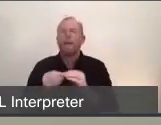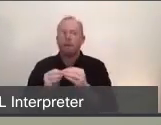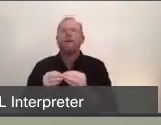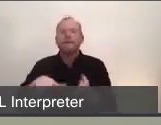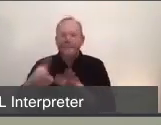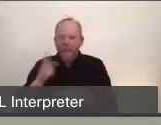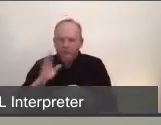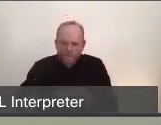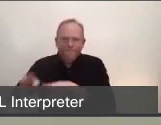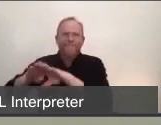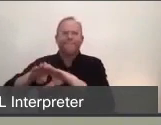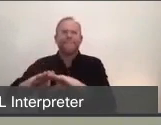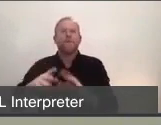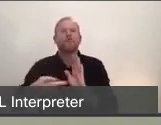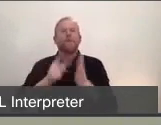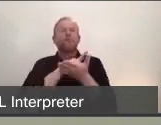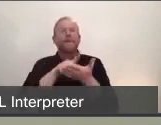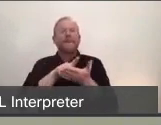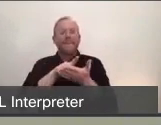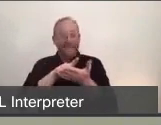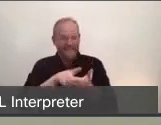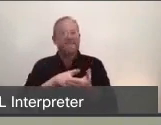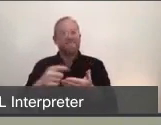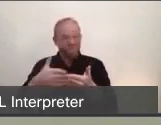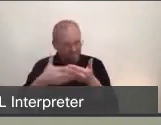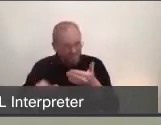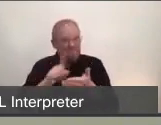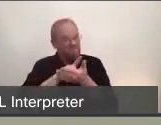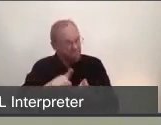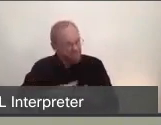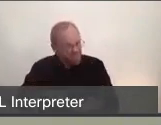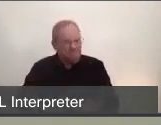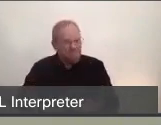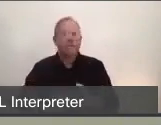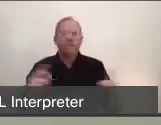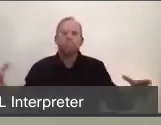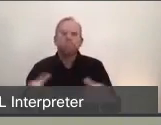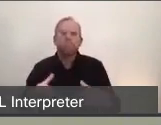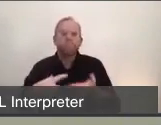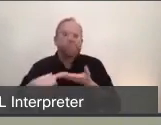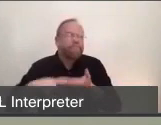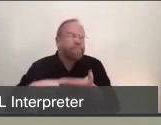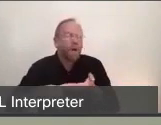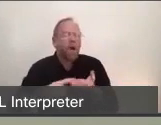health officers from across the Bay Area are having conversations, reviewing science, again to be sure we're being science-driven